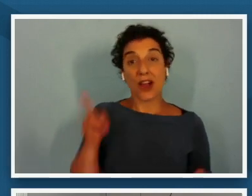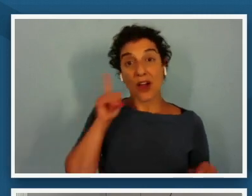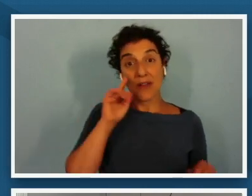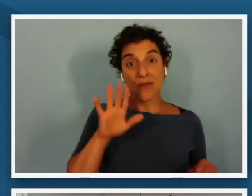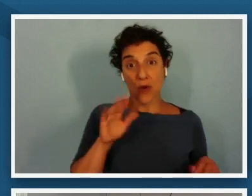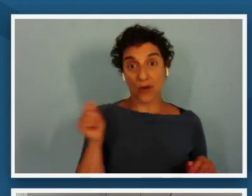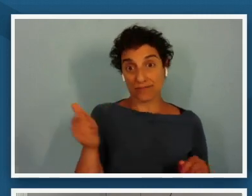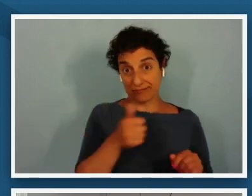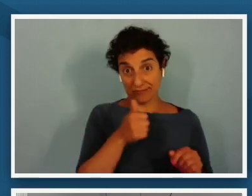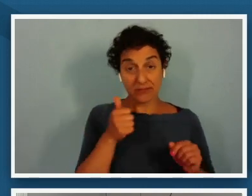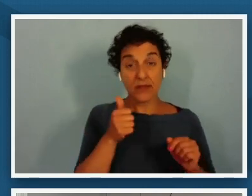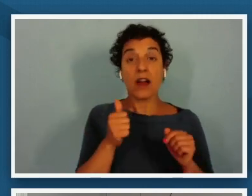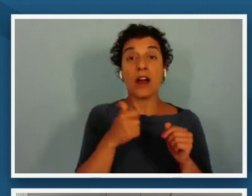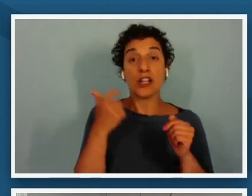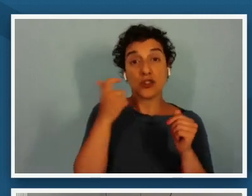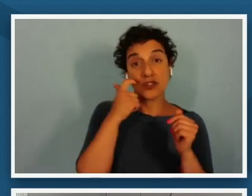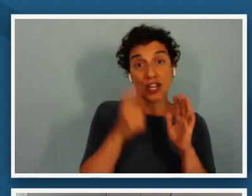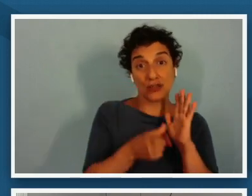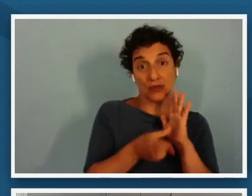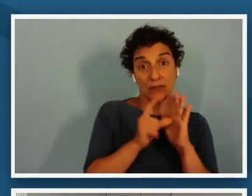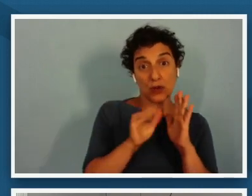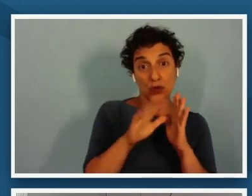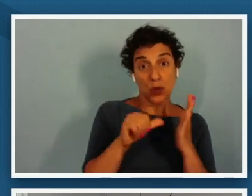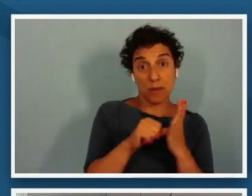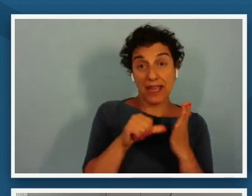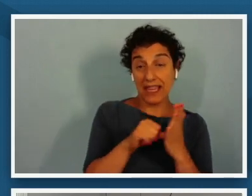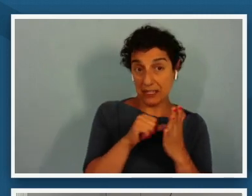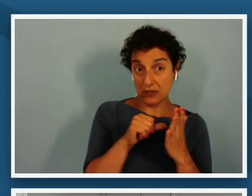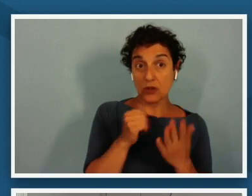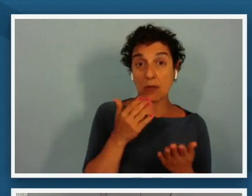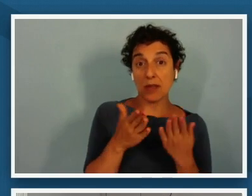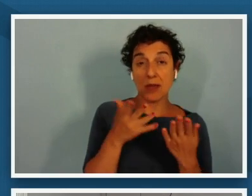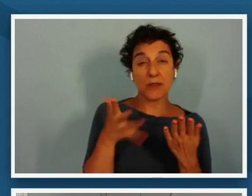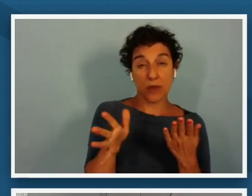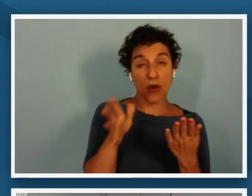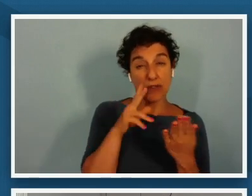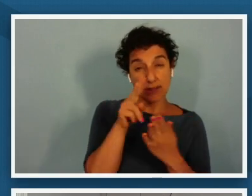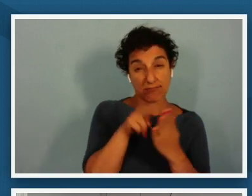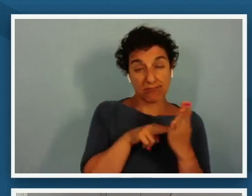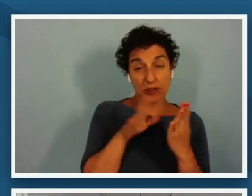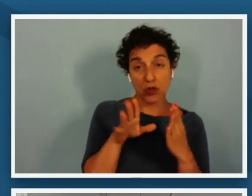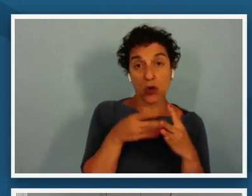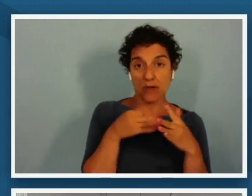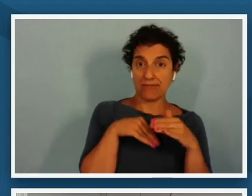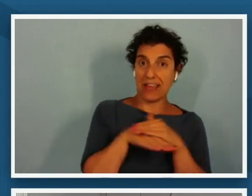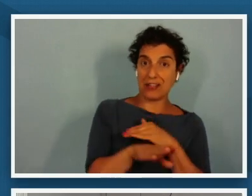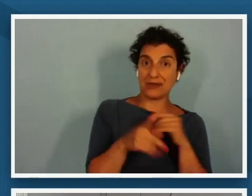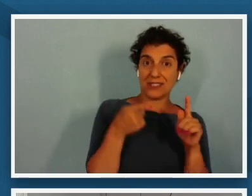reviewed your page and so maybe you've already looked at your entrance point